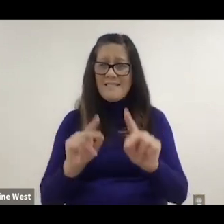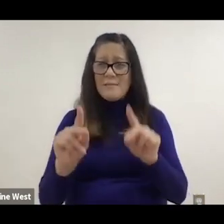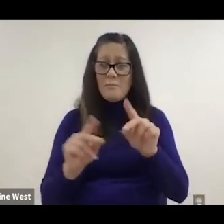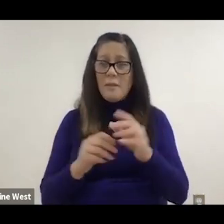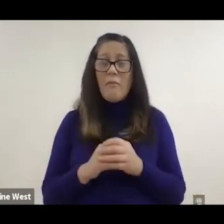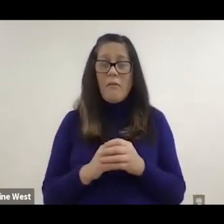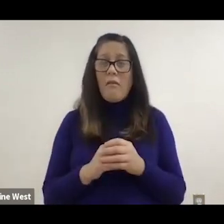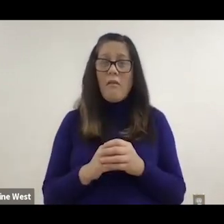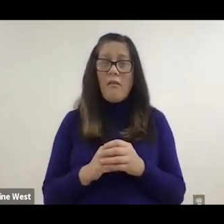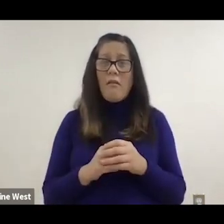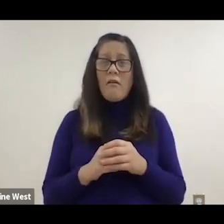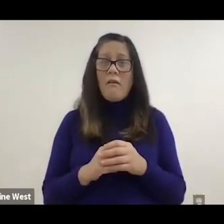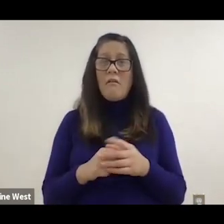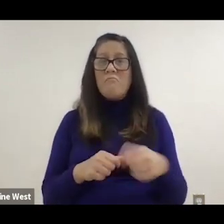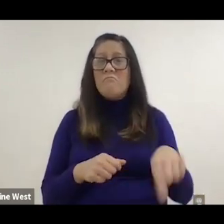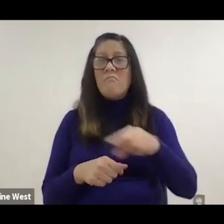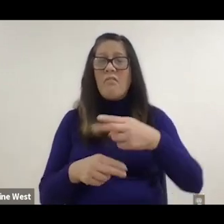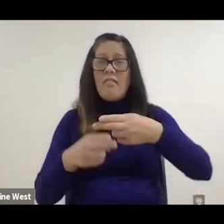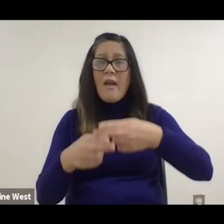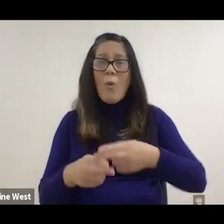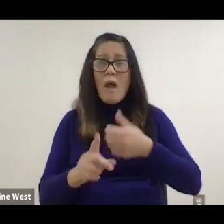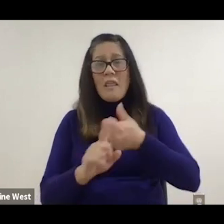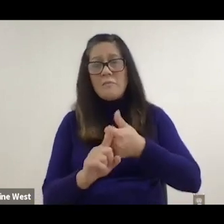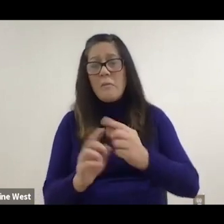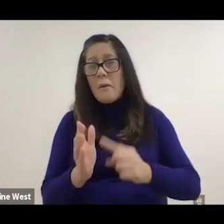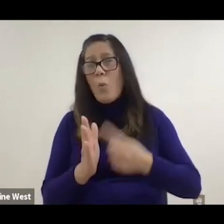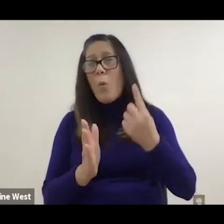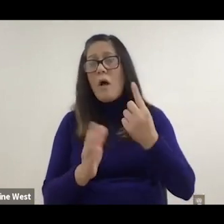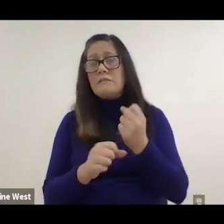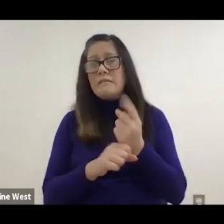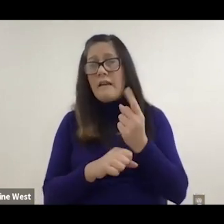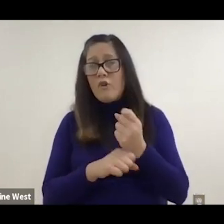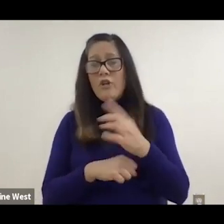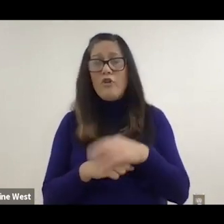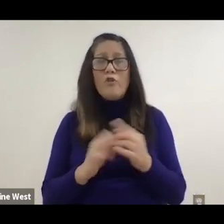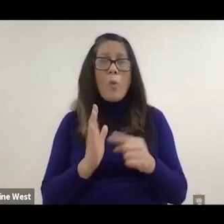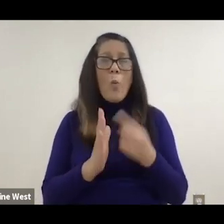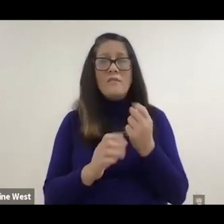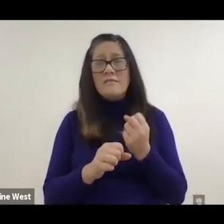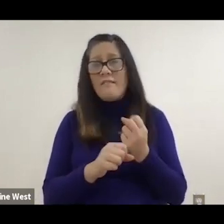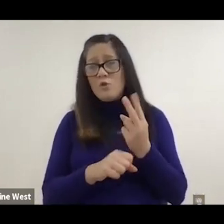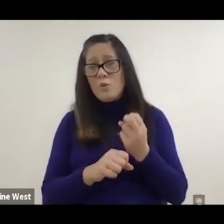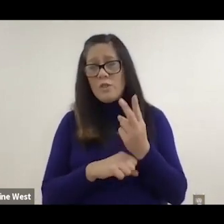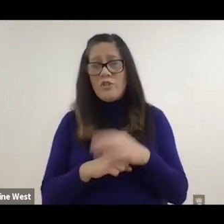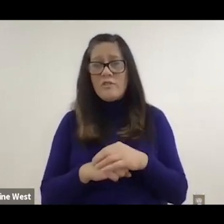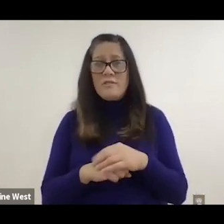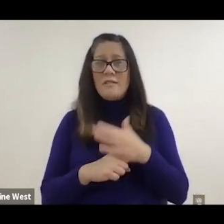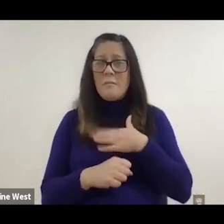themselves once a year. Or maybe every couple of years. You know, my wife tells a funny story